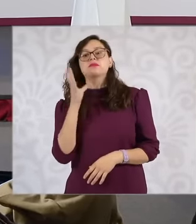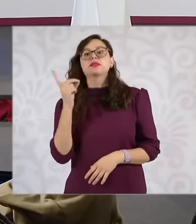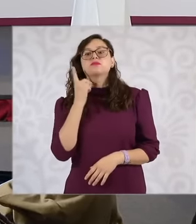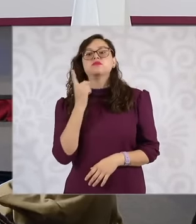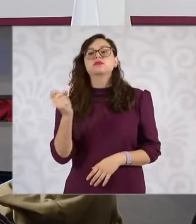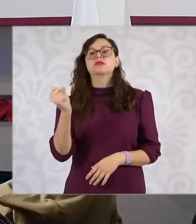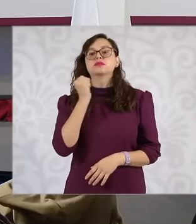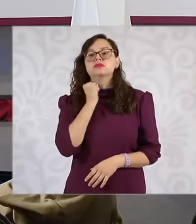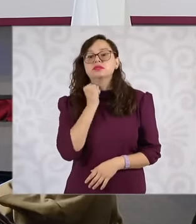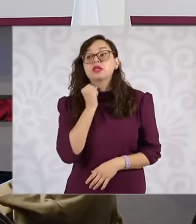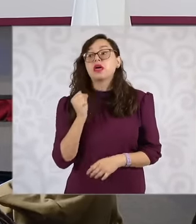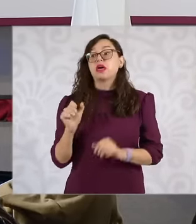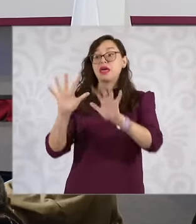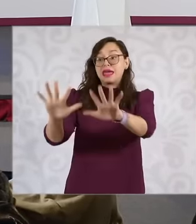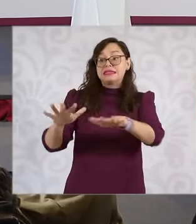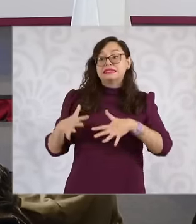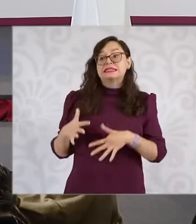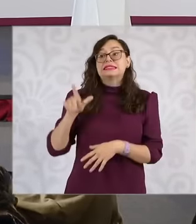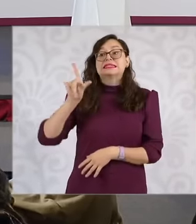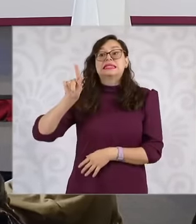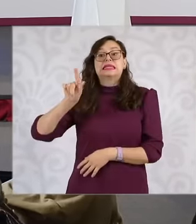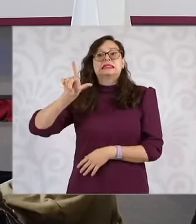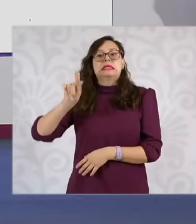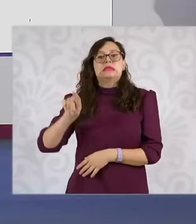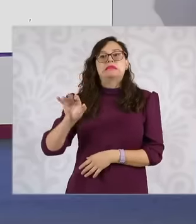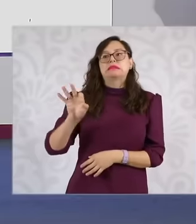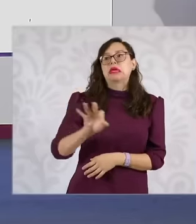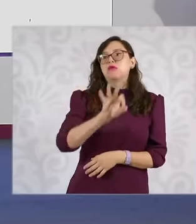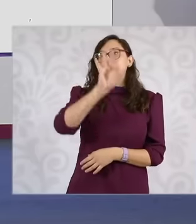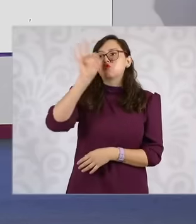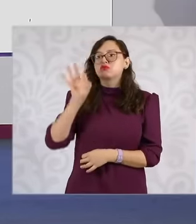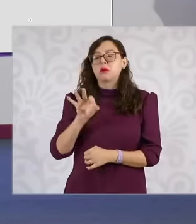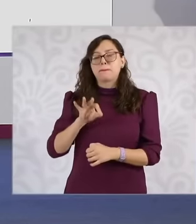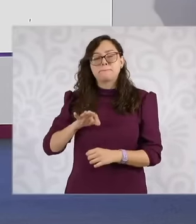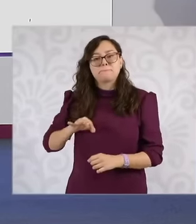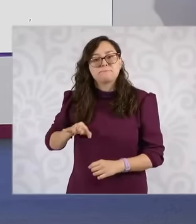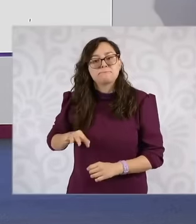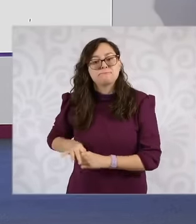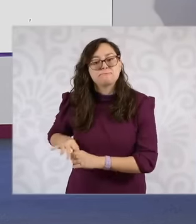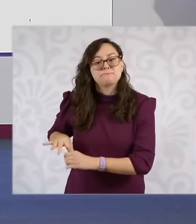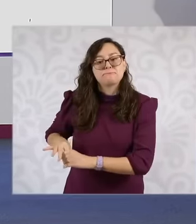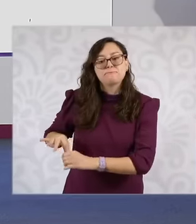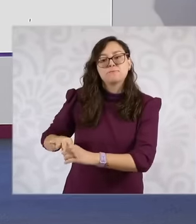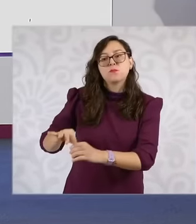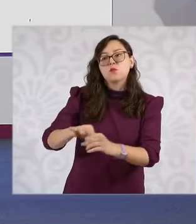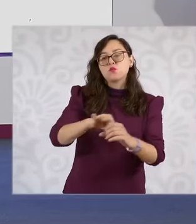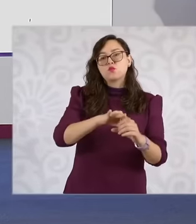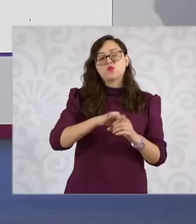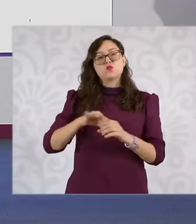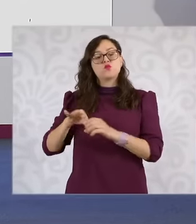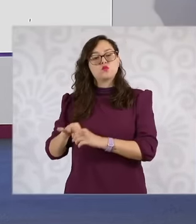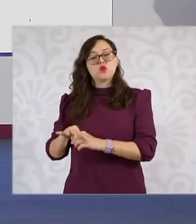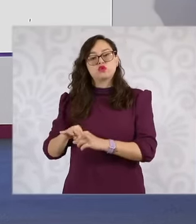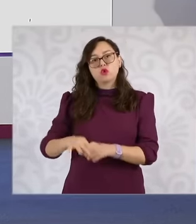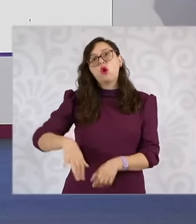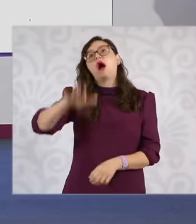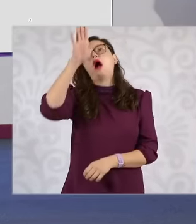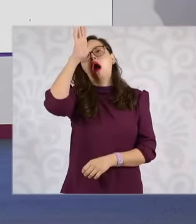two-thirds of the individuals present, agree on the reforms or additions and that these be